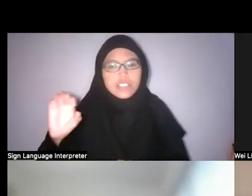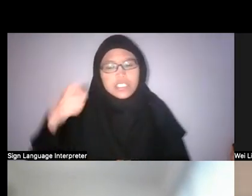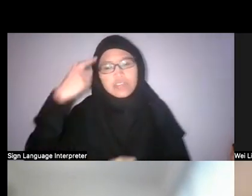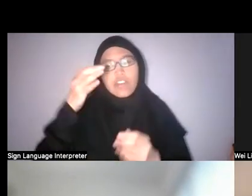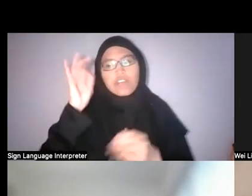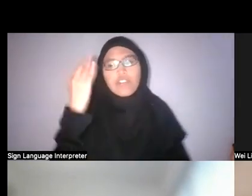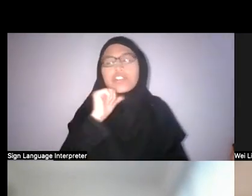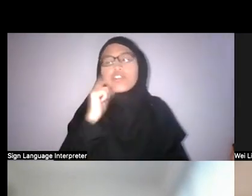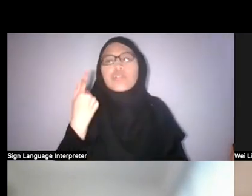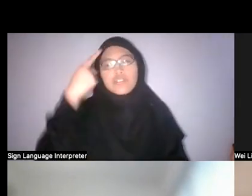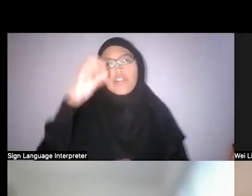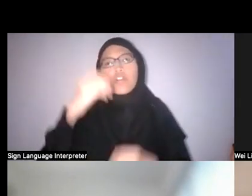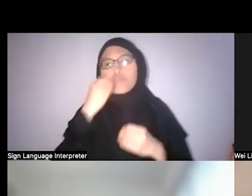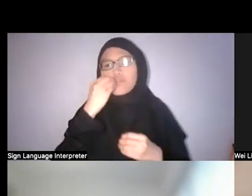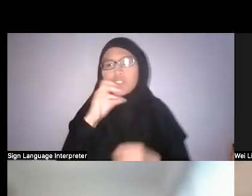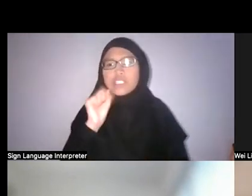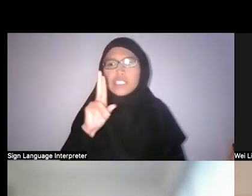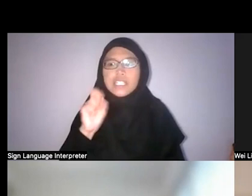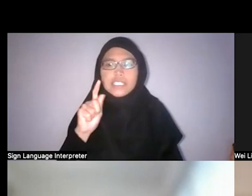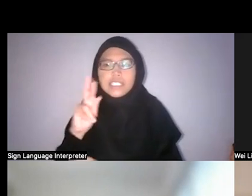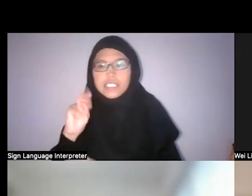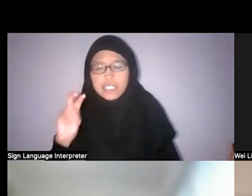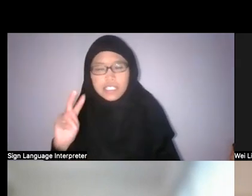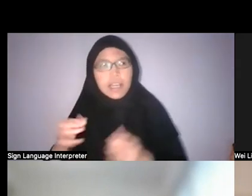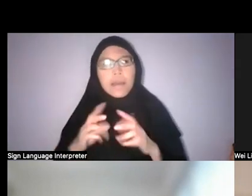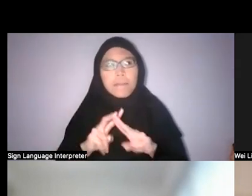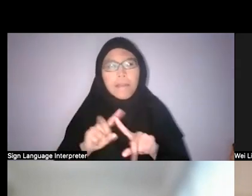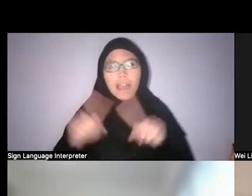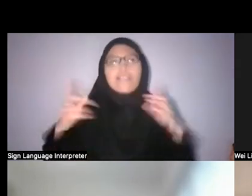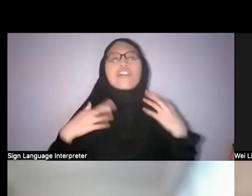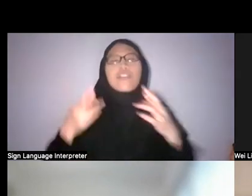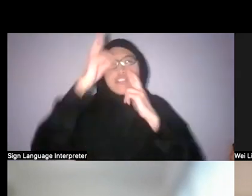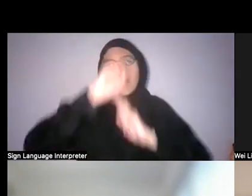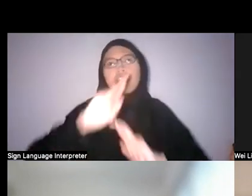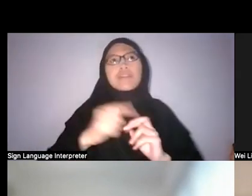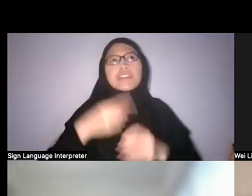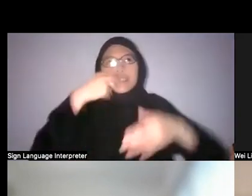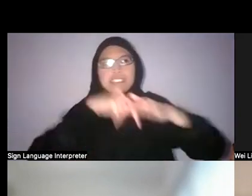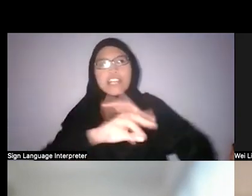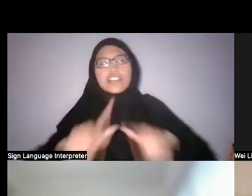but also the fact that we hold a lot of respect towards it as a natural living environment that we coexist with.